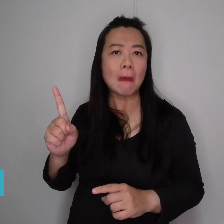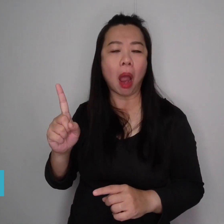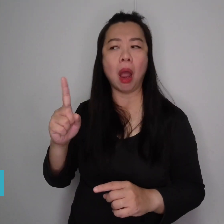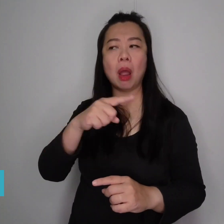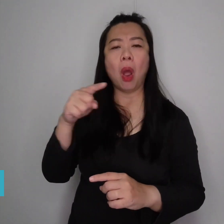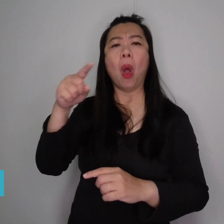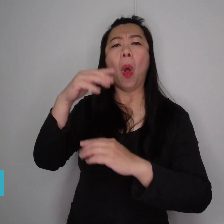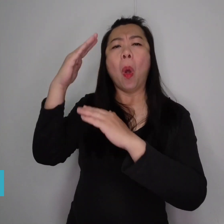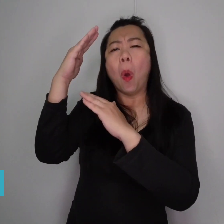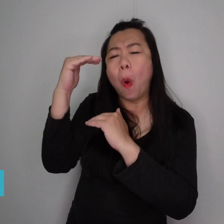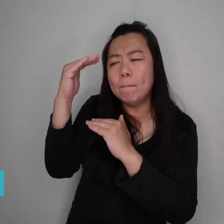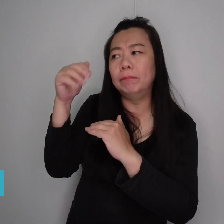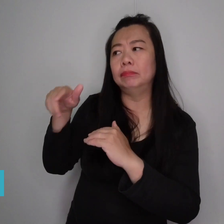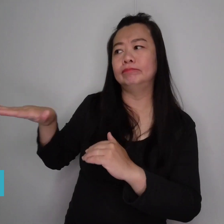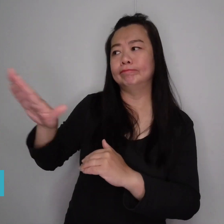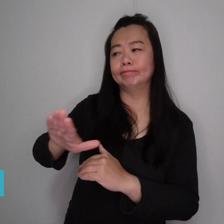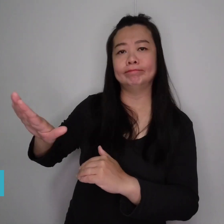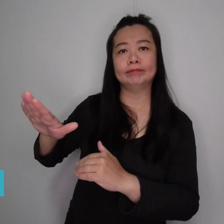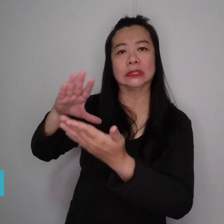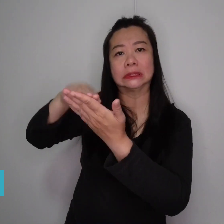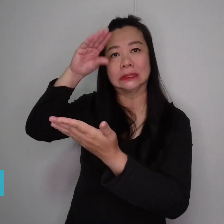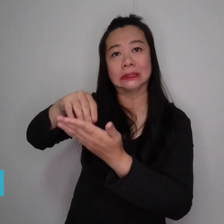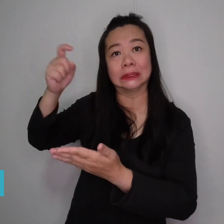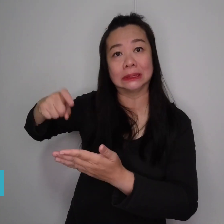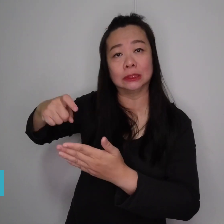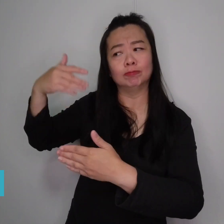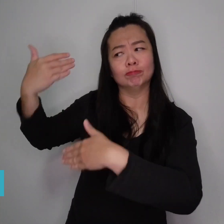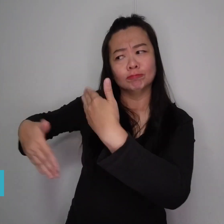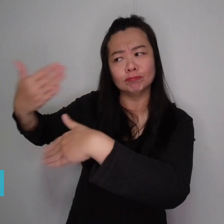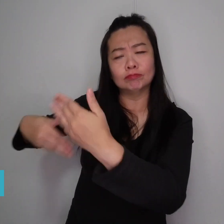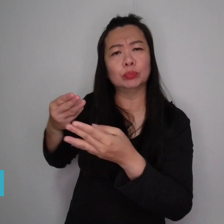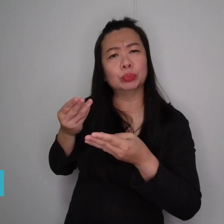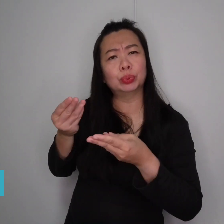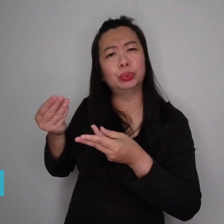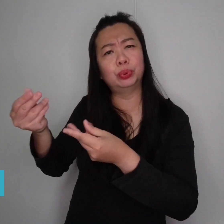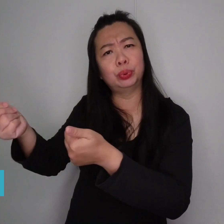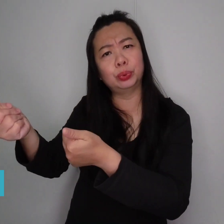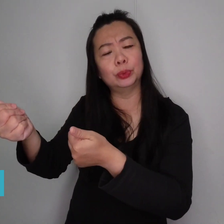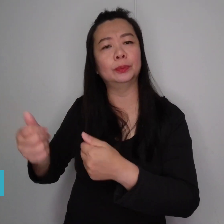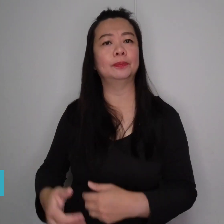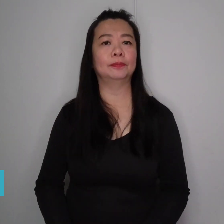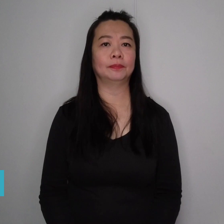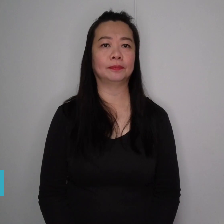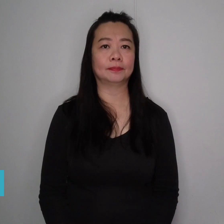to help them catch up with their education.